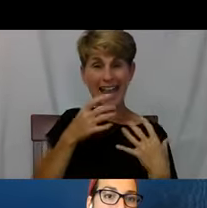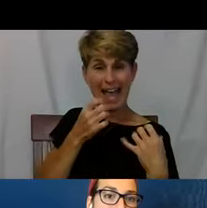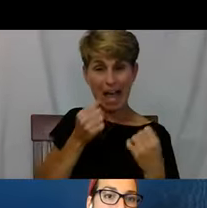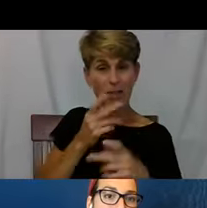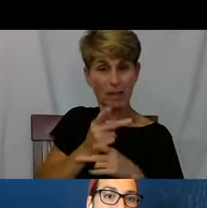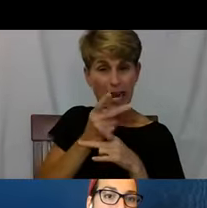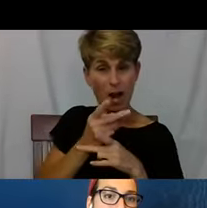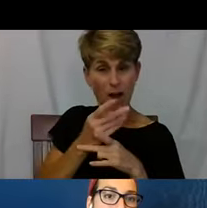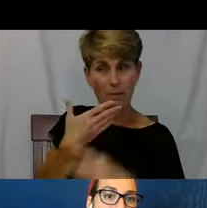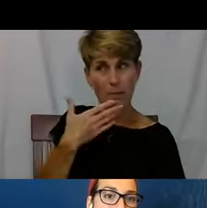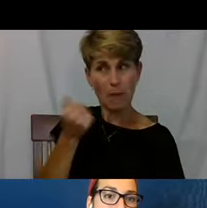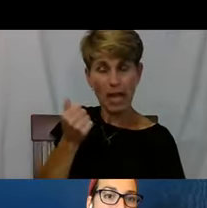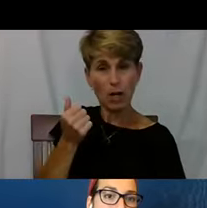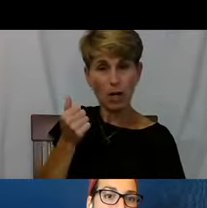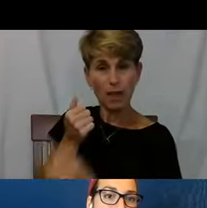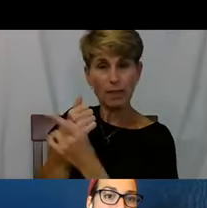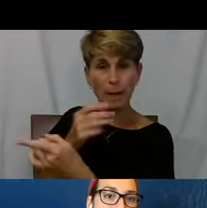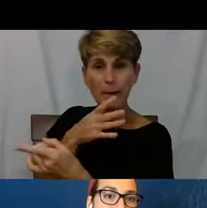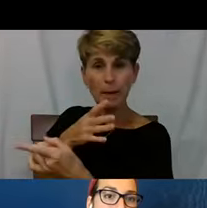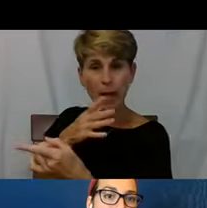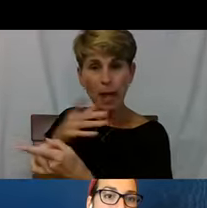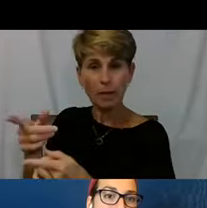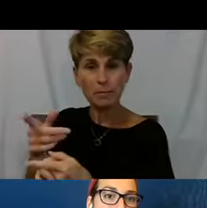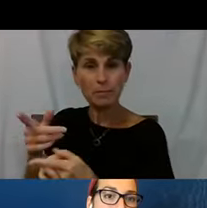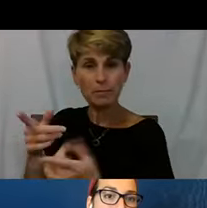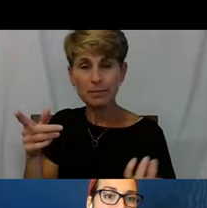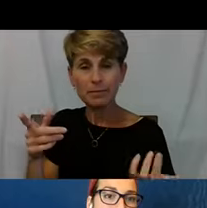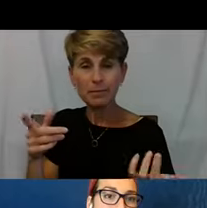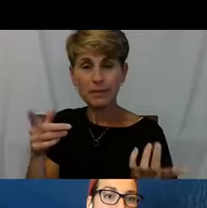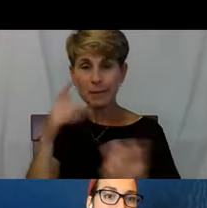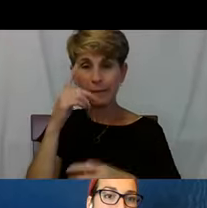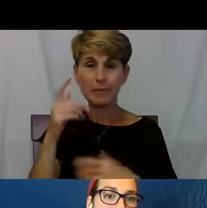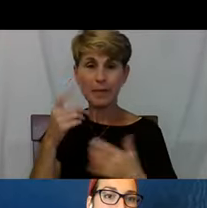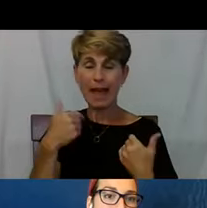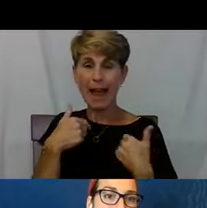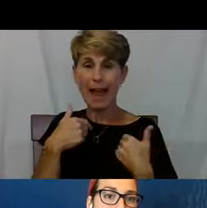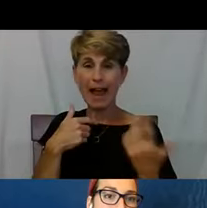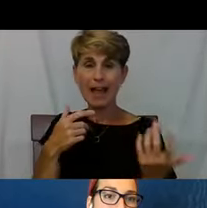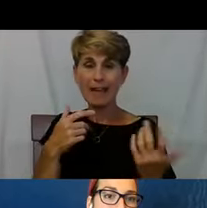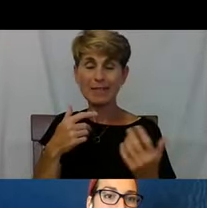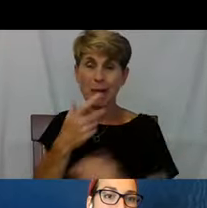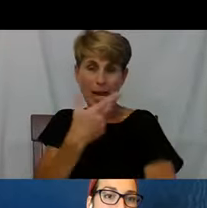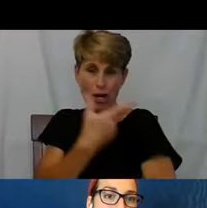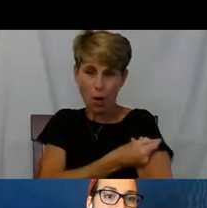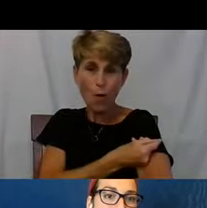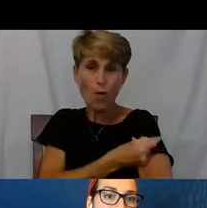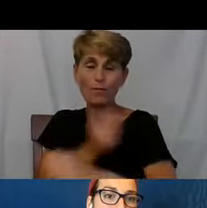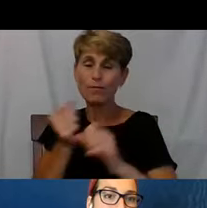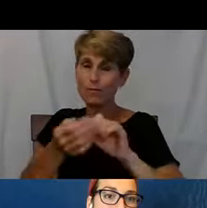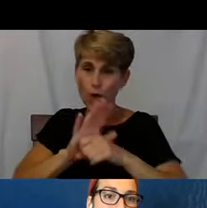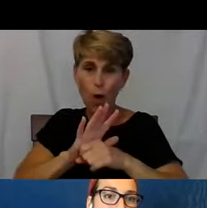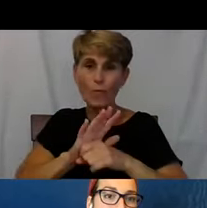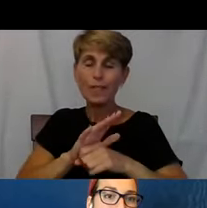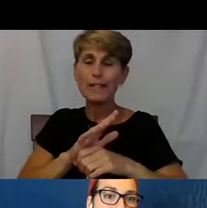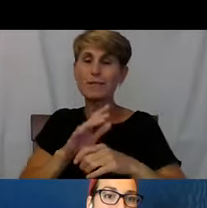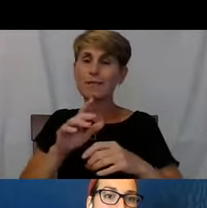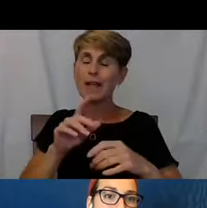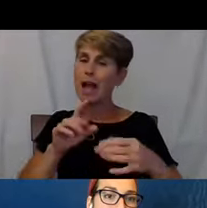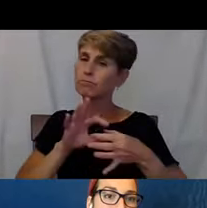'cause I get acupuncture that's what we decided. So I have my COVID shot. I have a really firm connection with people